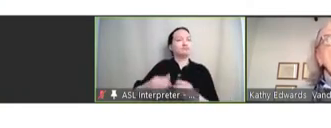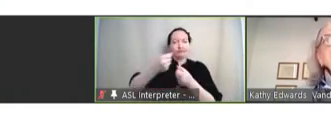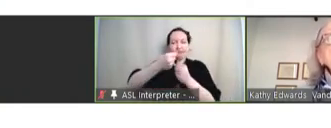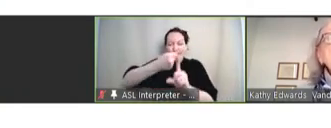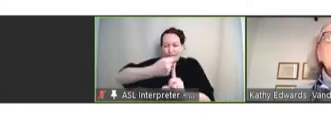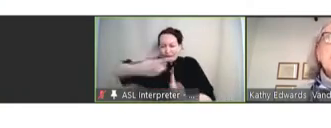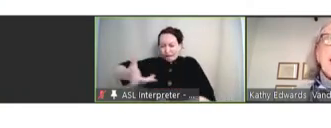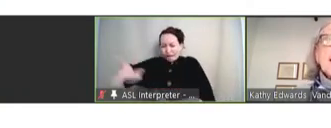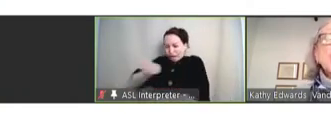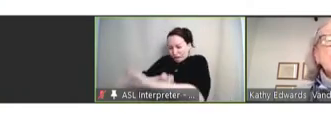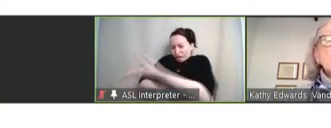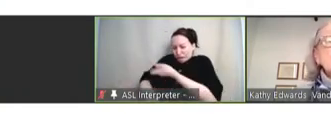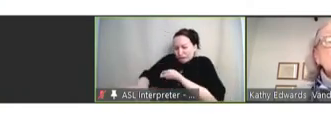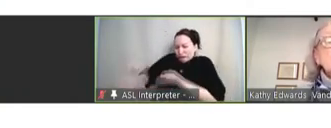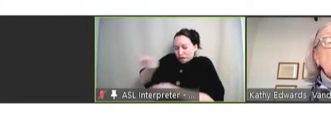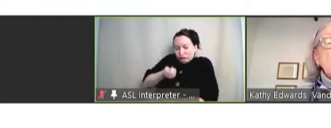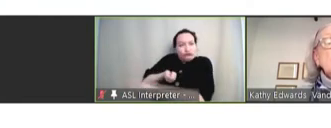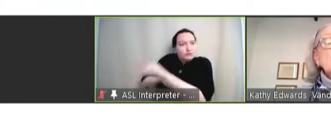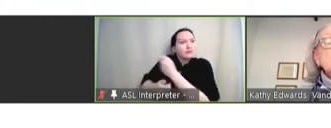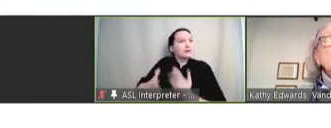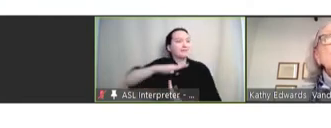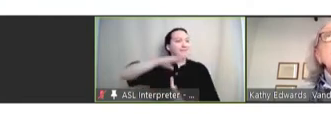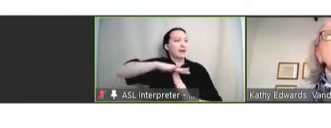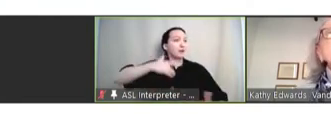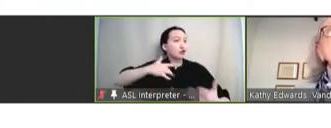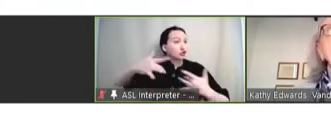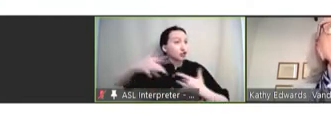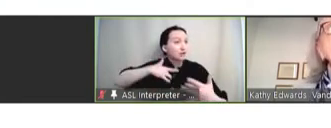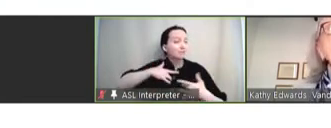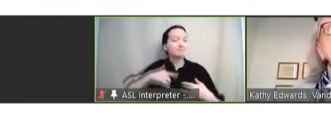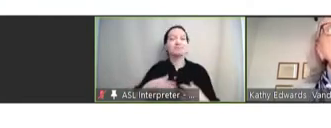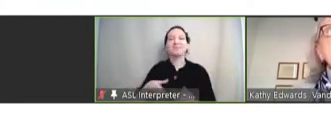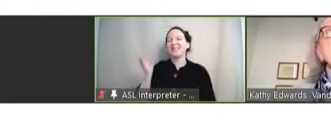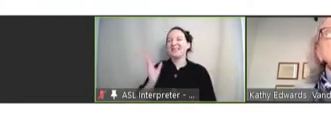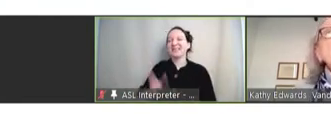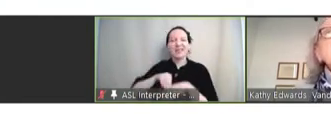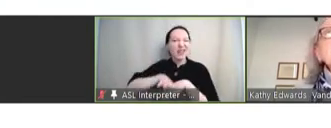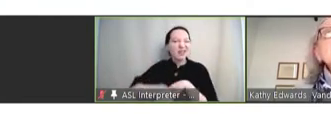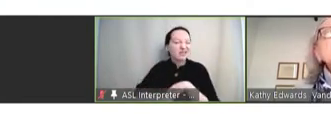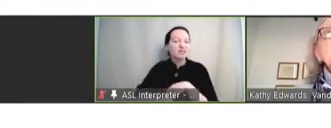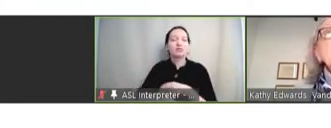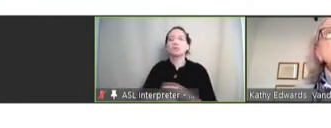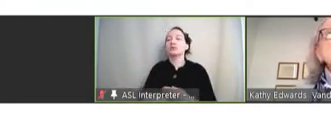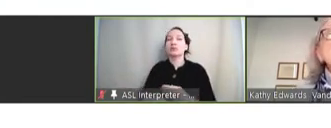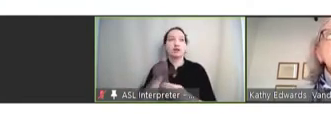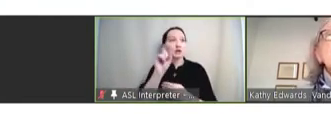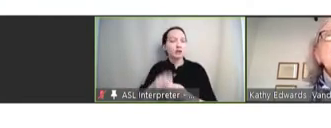most -- the major concerns are concern about side effects. So, we need to make sure -- and